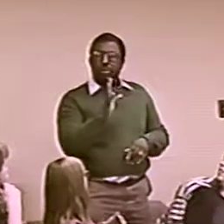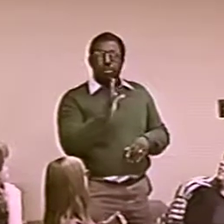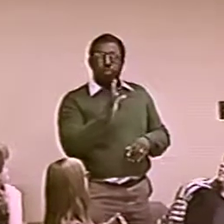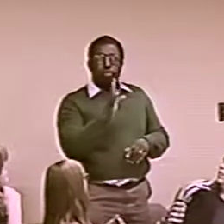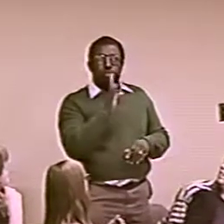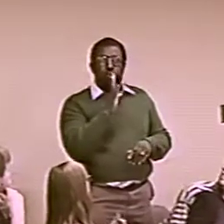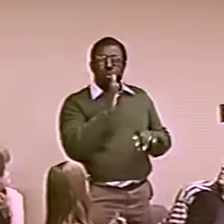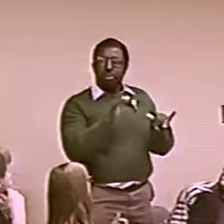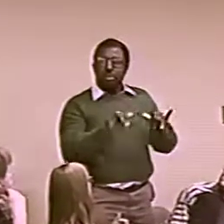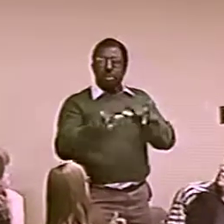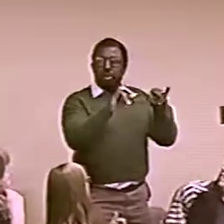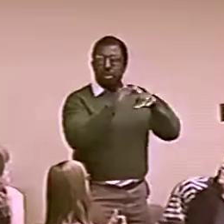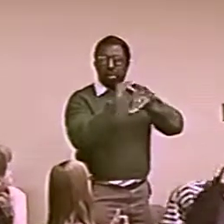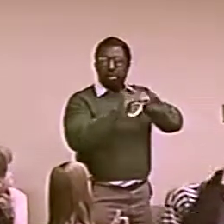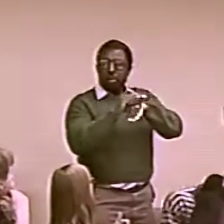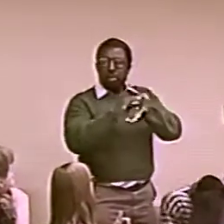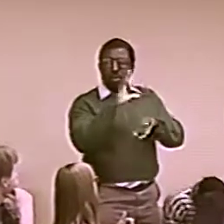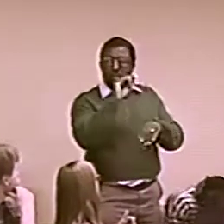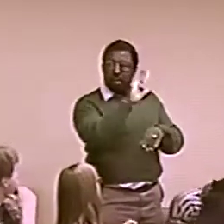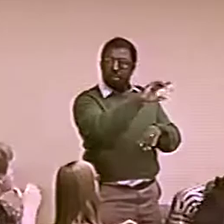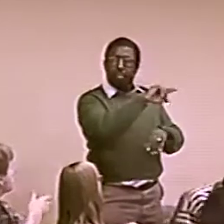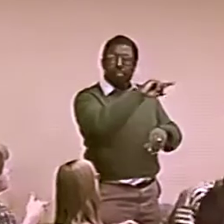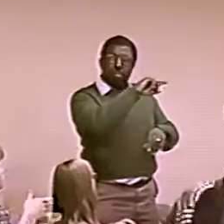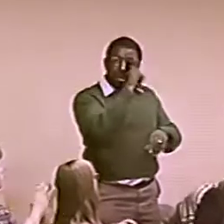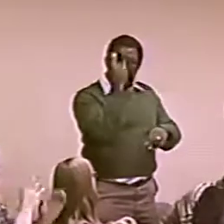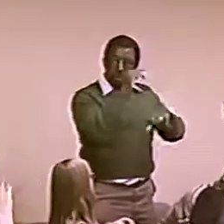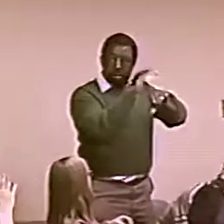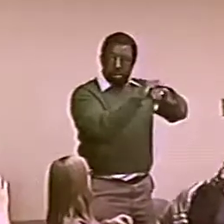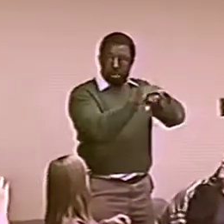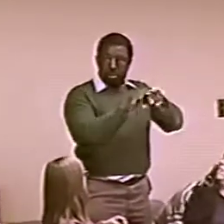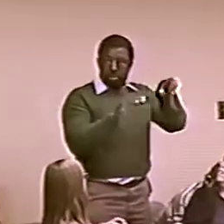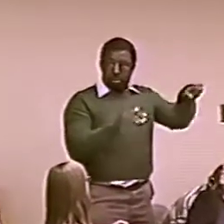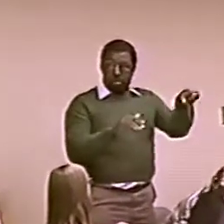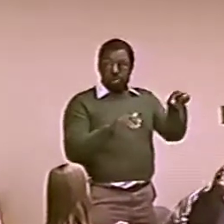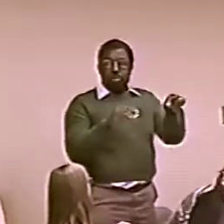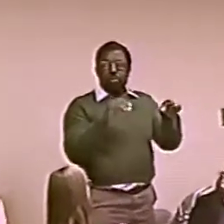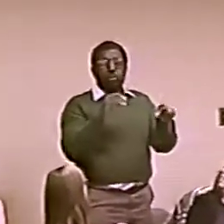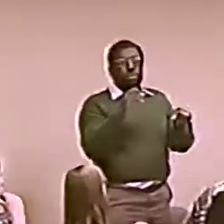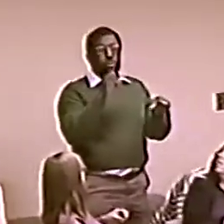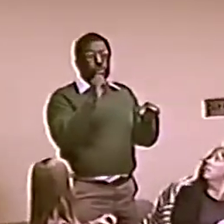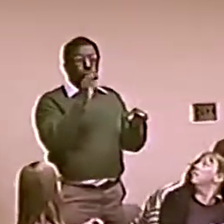SO...BUT THAT CAN'T BE WHAT ...